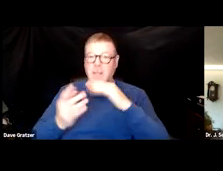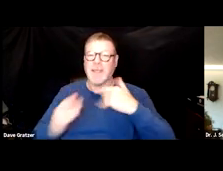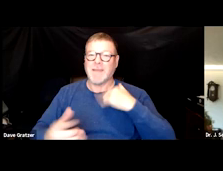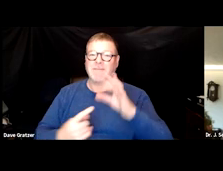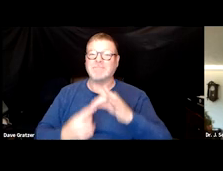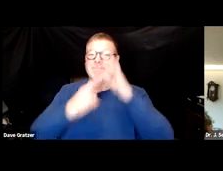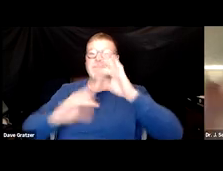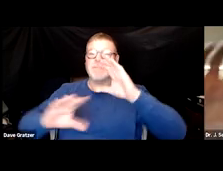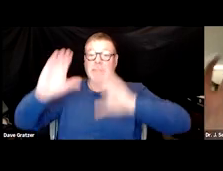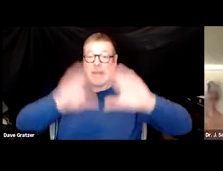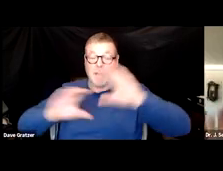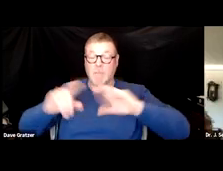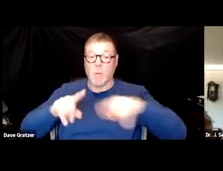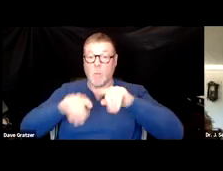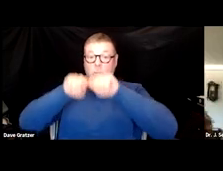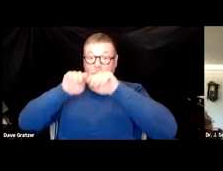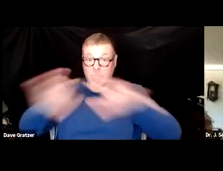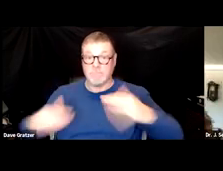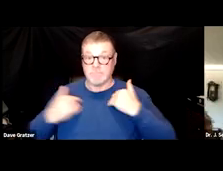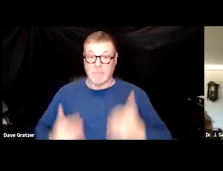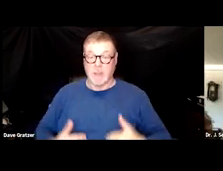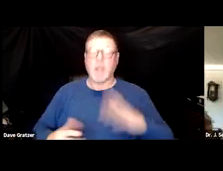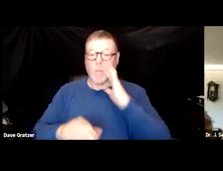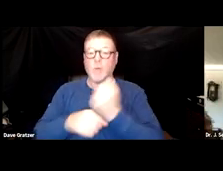that when released into the body will create this response